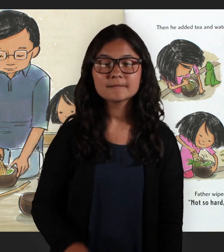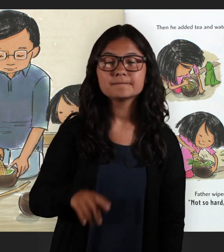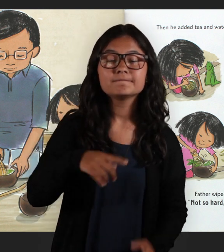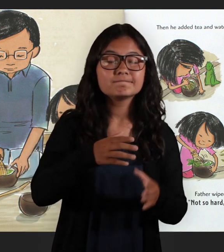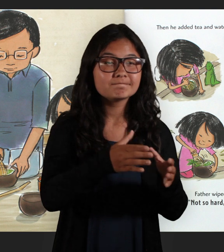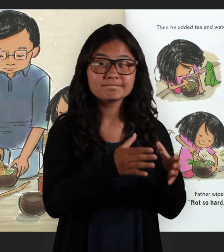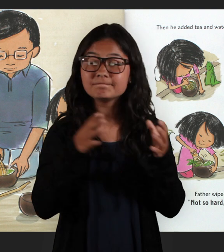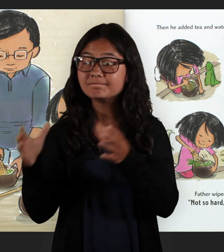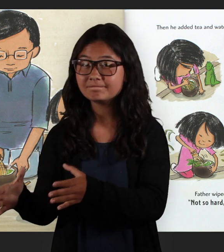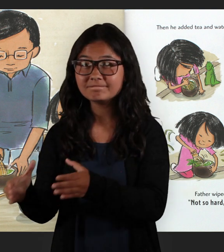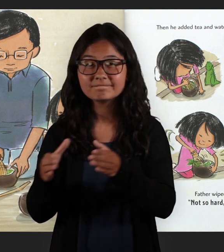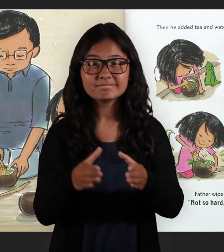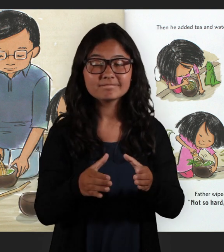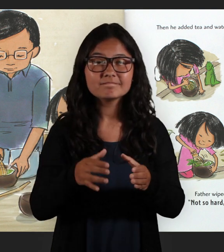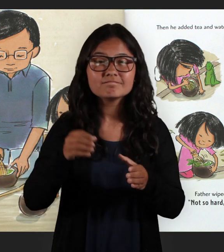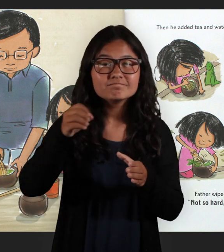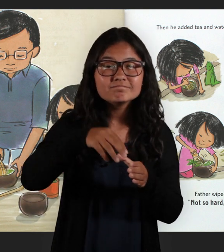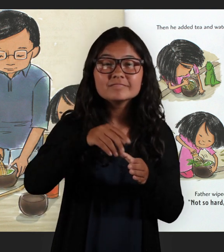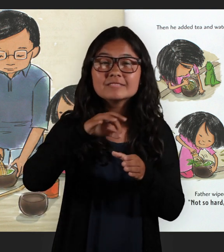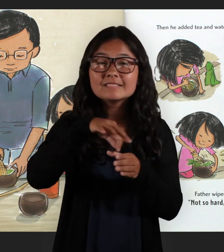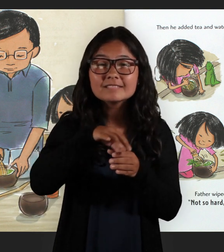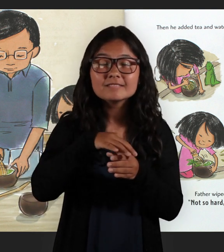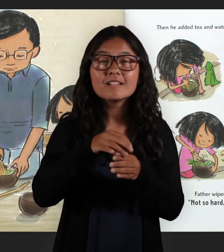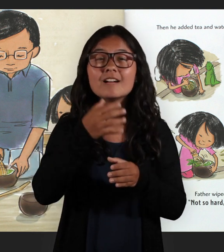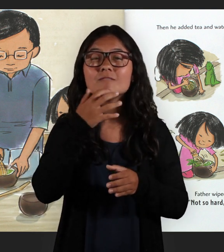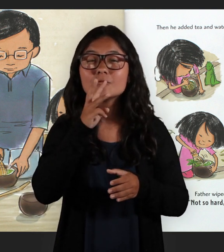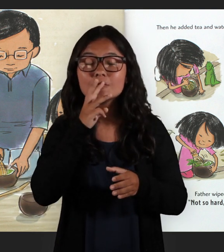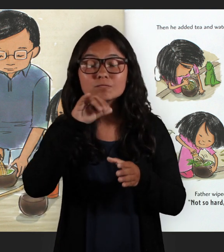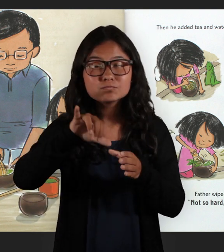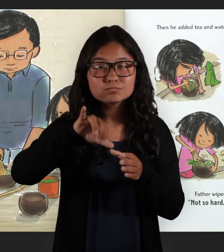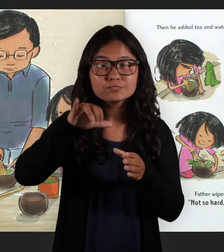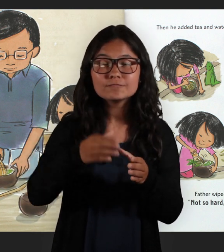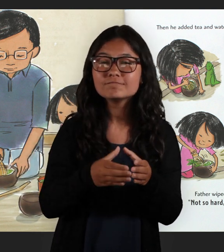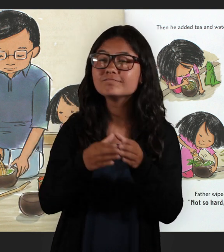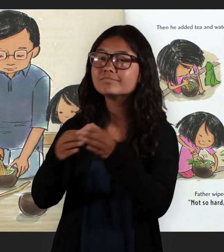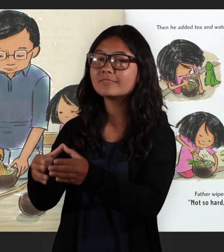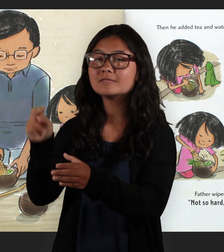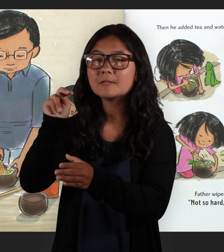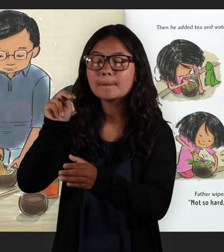Then he added tea and water to the second bowl and handed Natsumi the whisk.